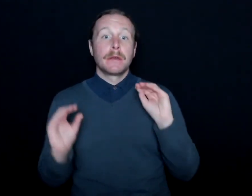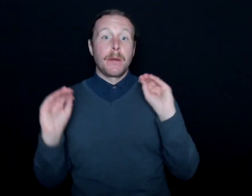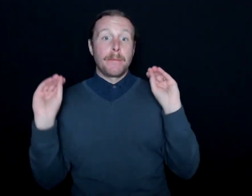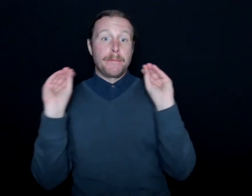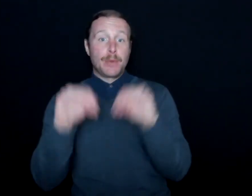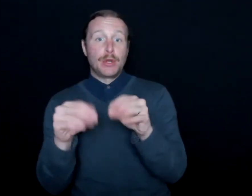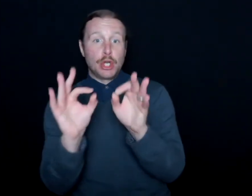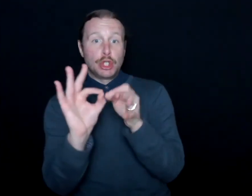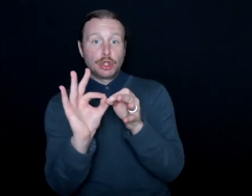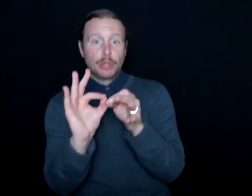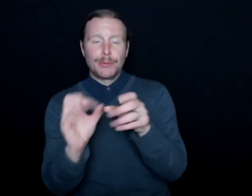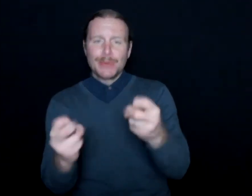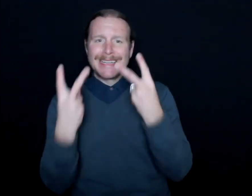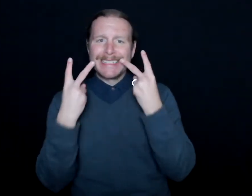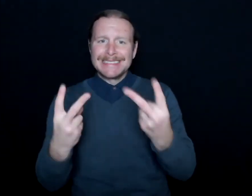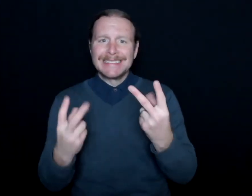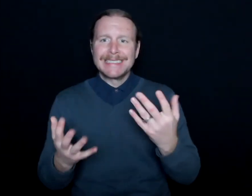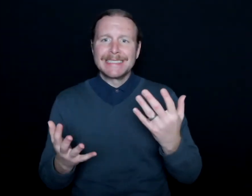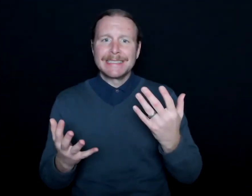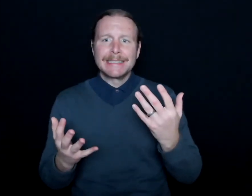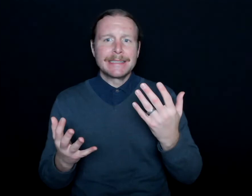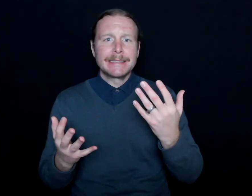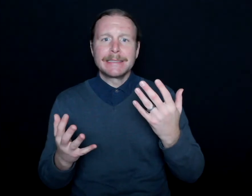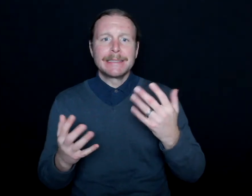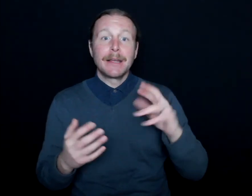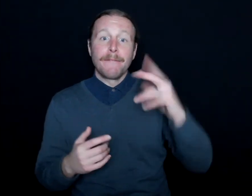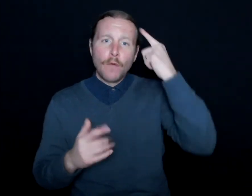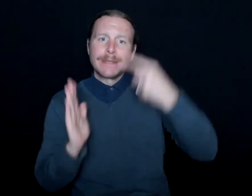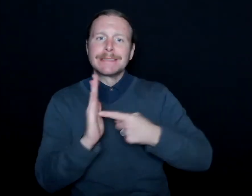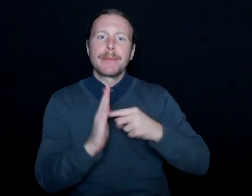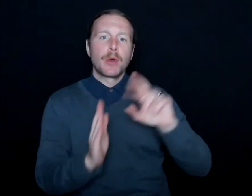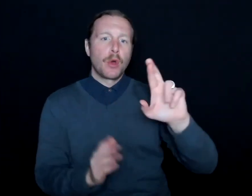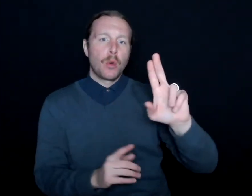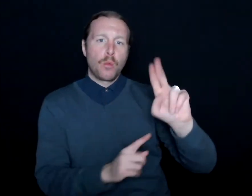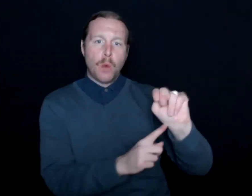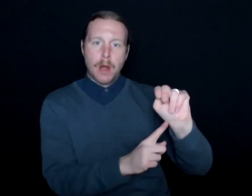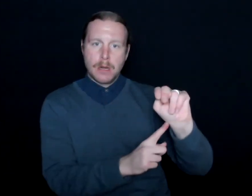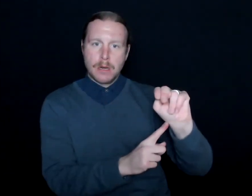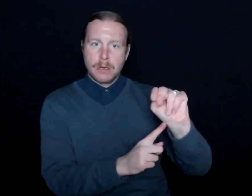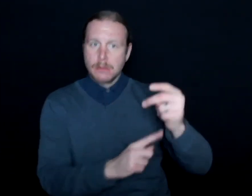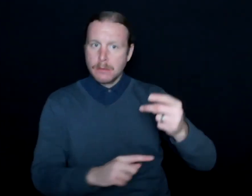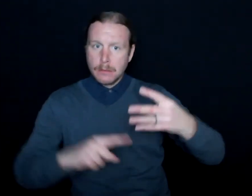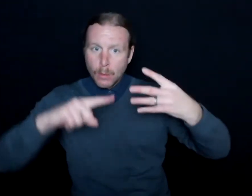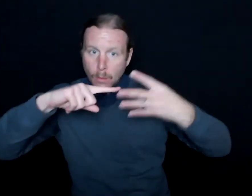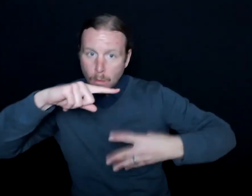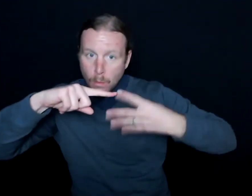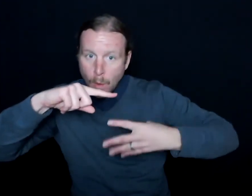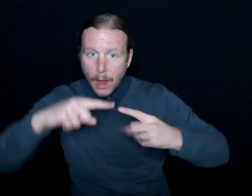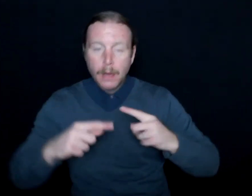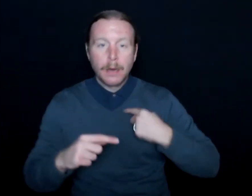you can see a word like "run," for example. Well, running water, I ran for president,